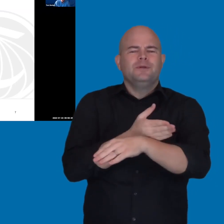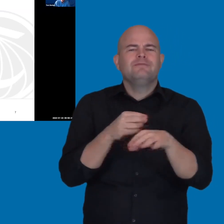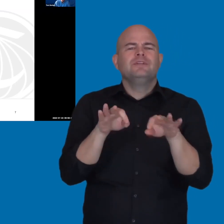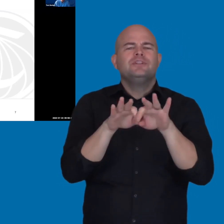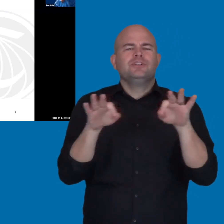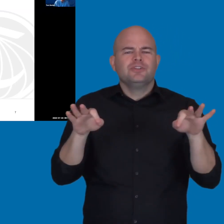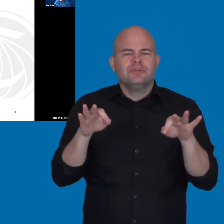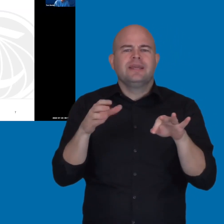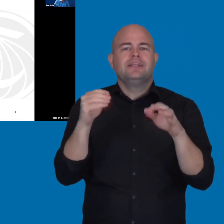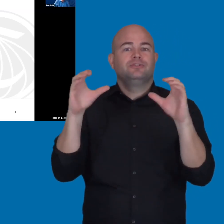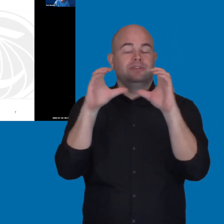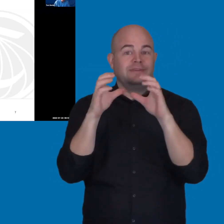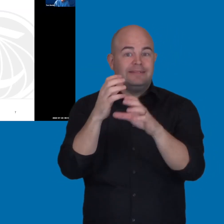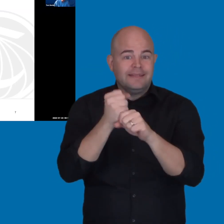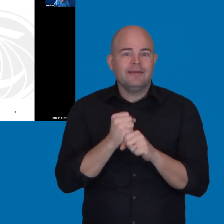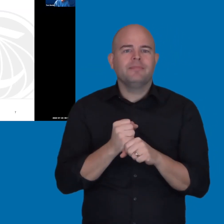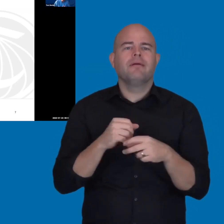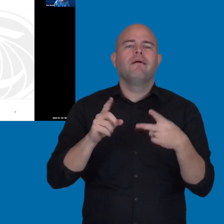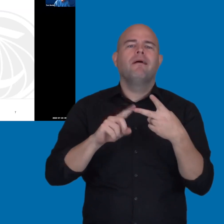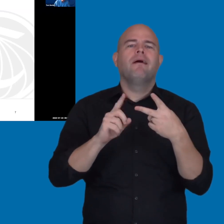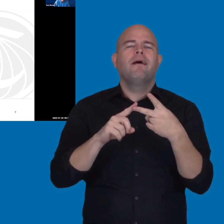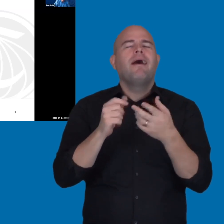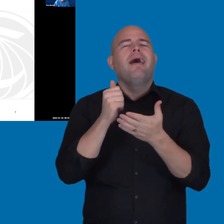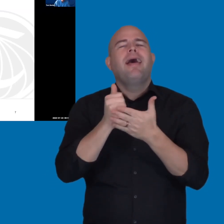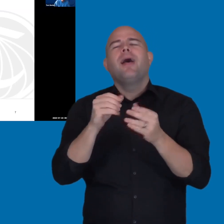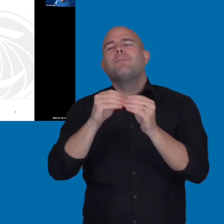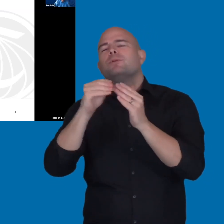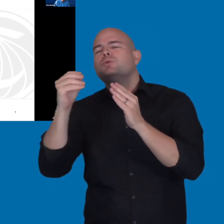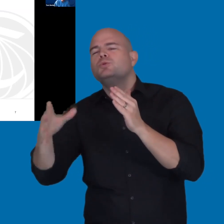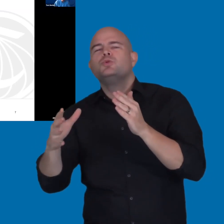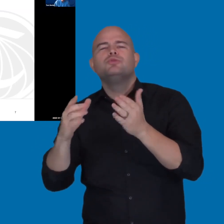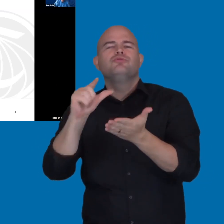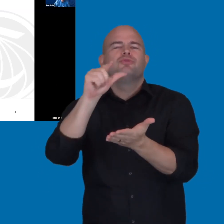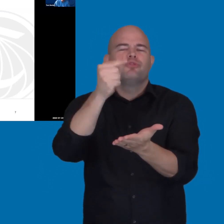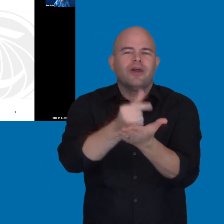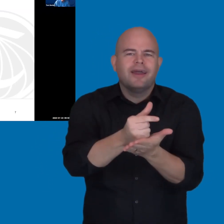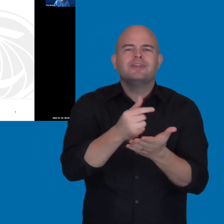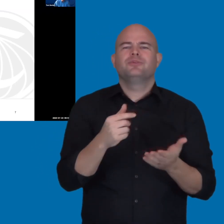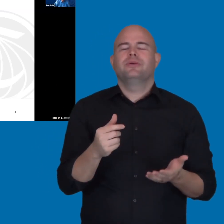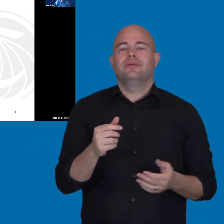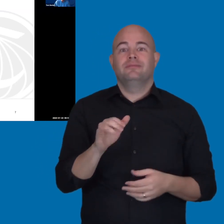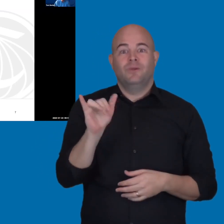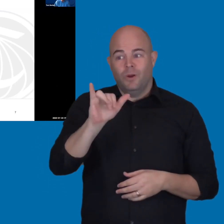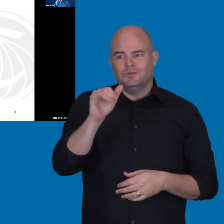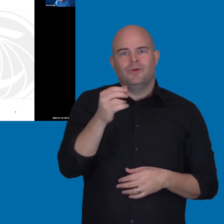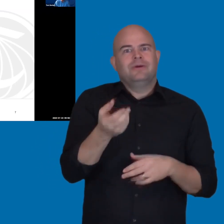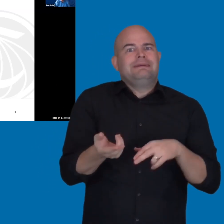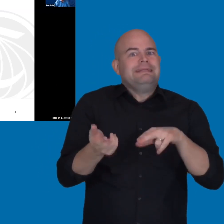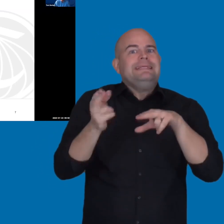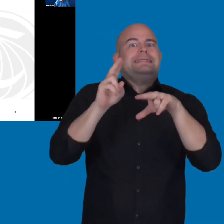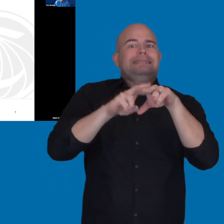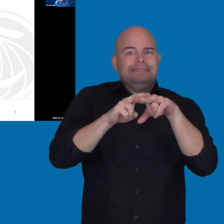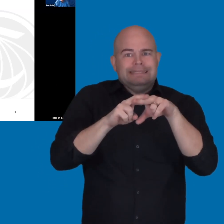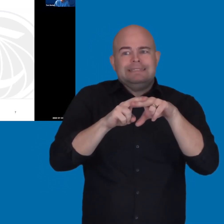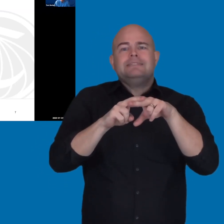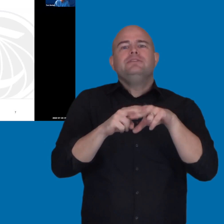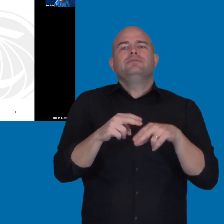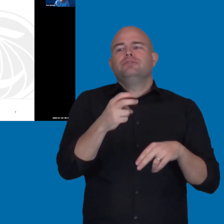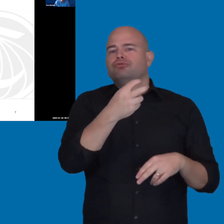Helping our students succeed and graduate. Also increasing transfers to four-year institutions. Another big goal.